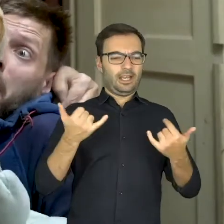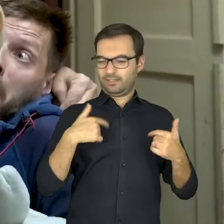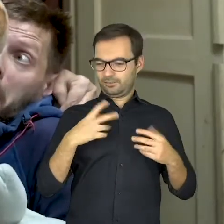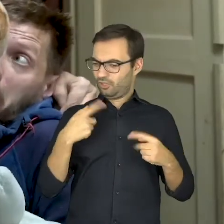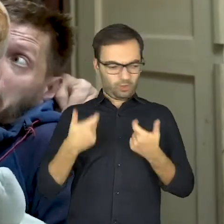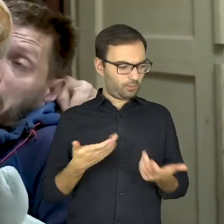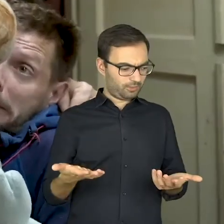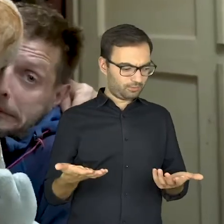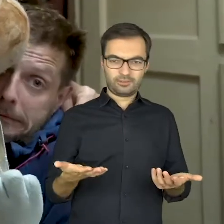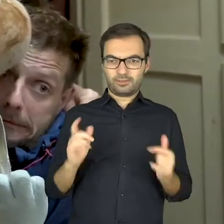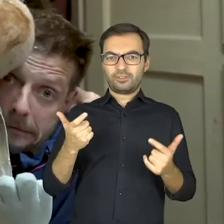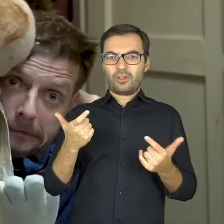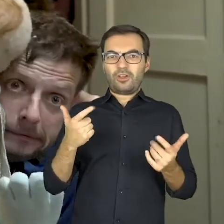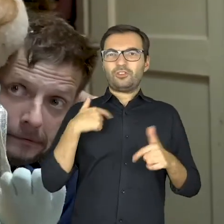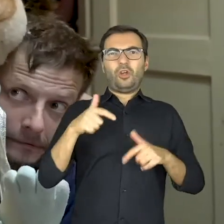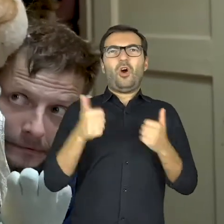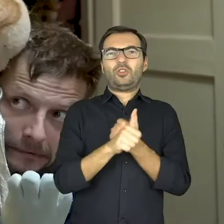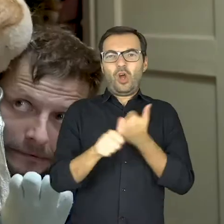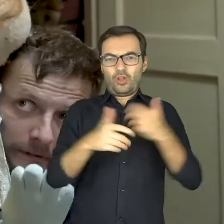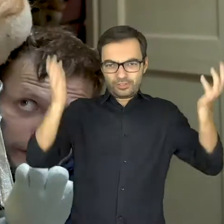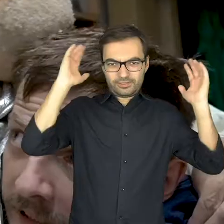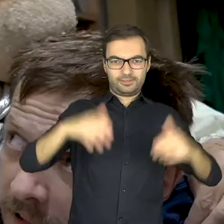Why am I here? What’s going on?